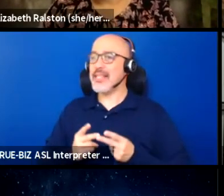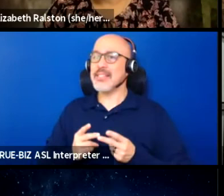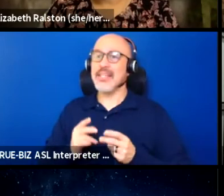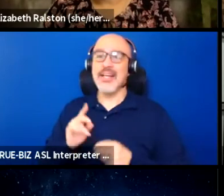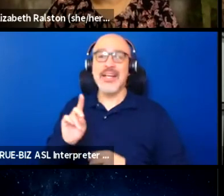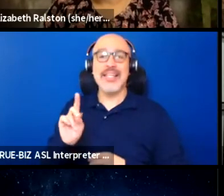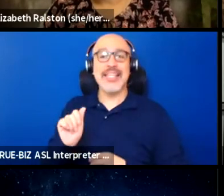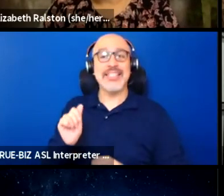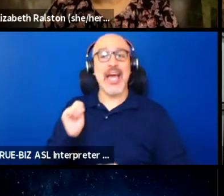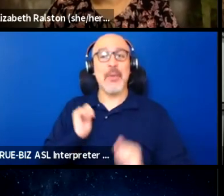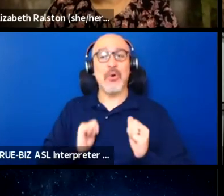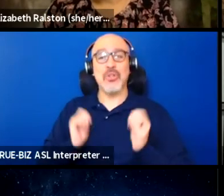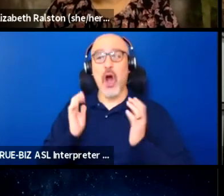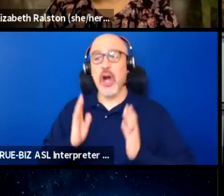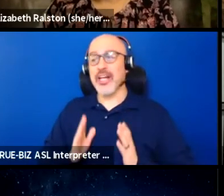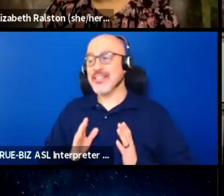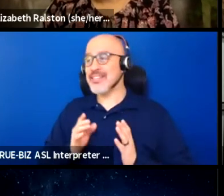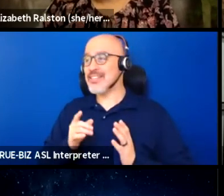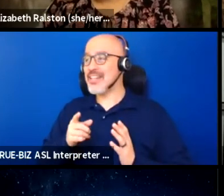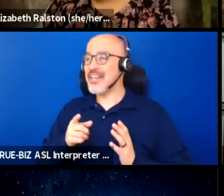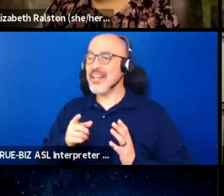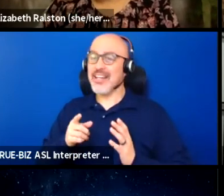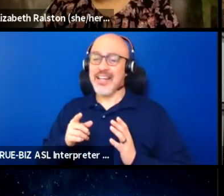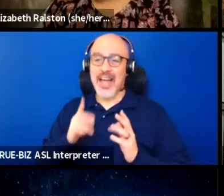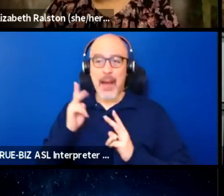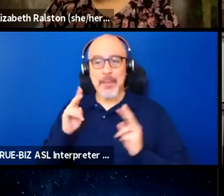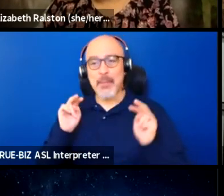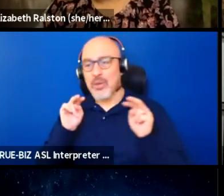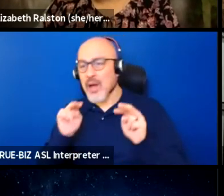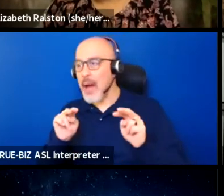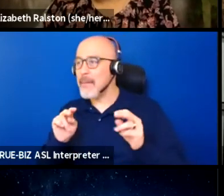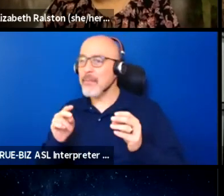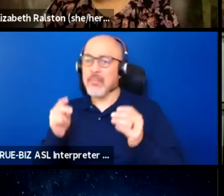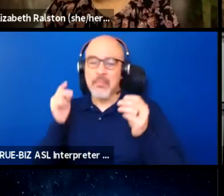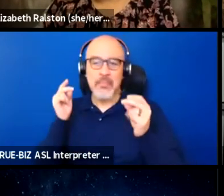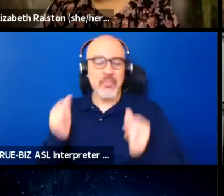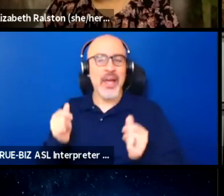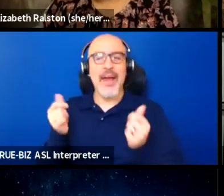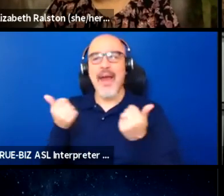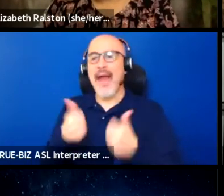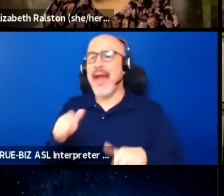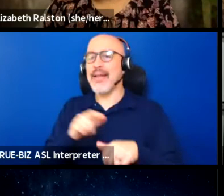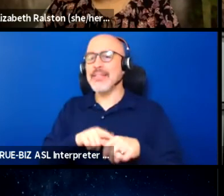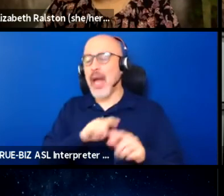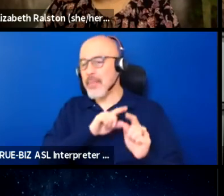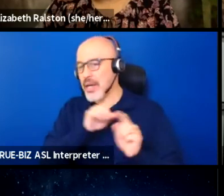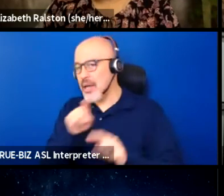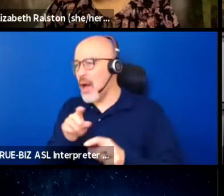can be and patrons can be spontaneous, that all patrons are supportive of each other,